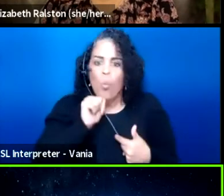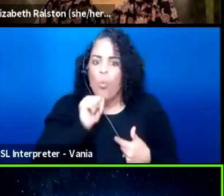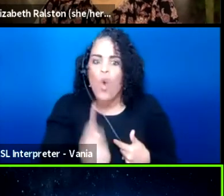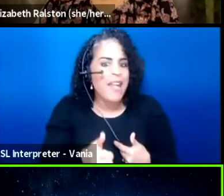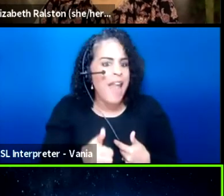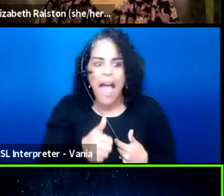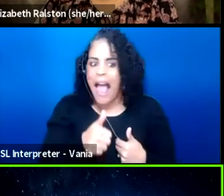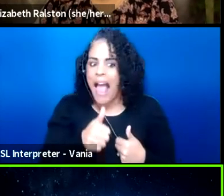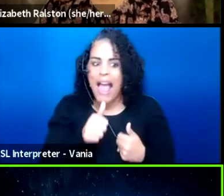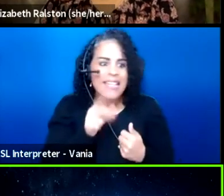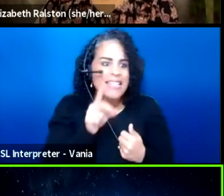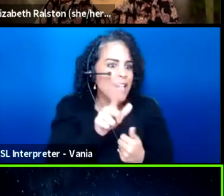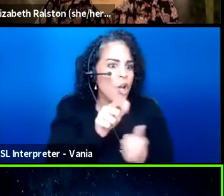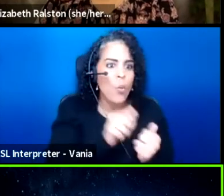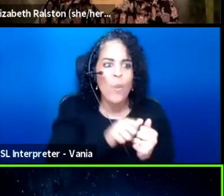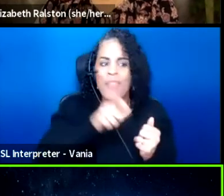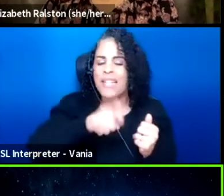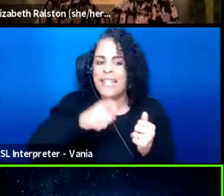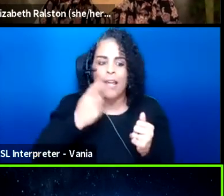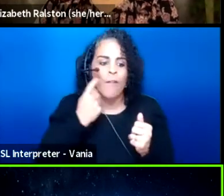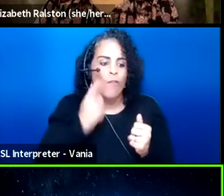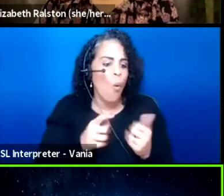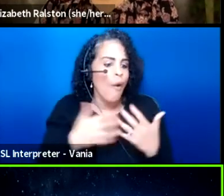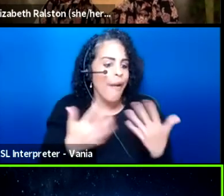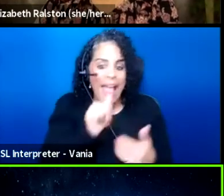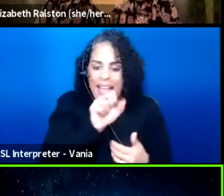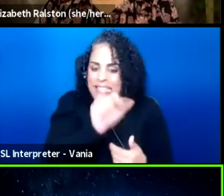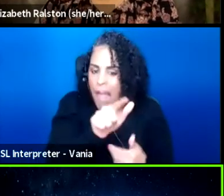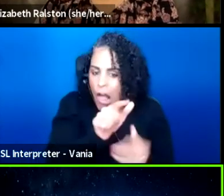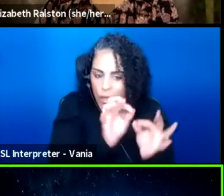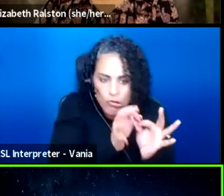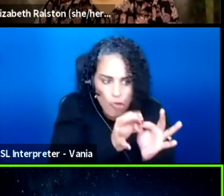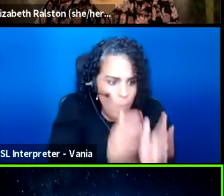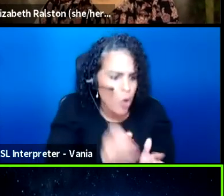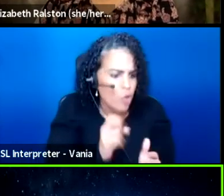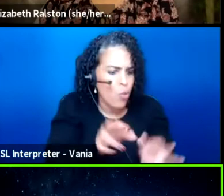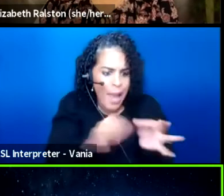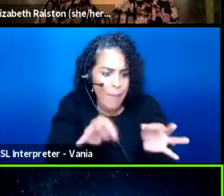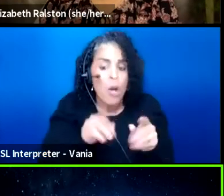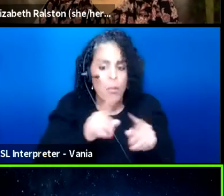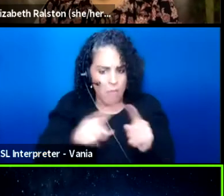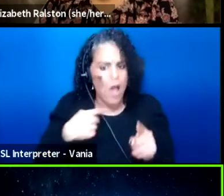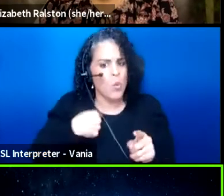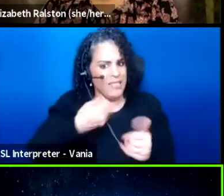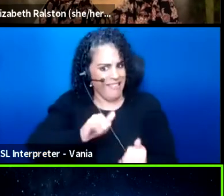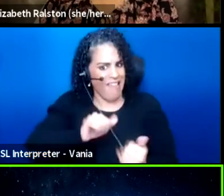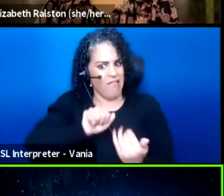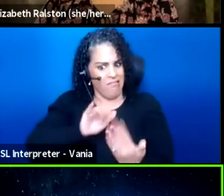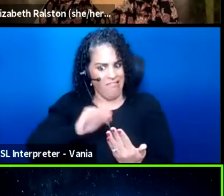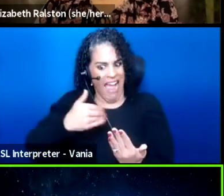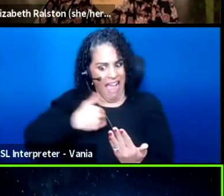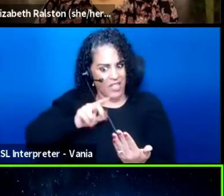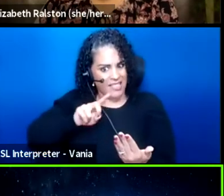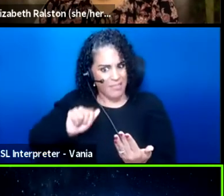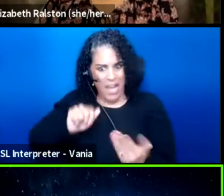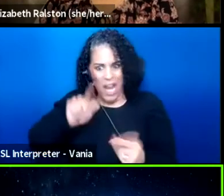meeting the need for ASL, but we are still dealing with a disability that you can't see,